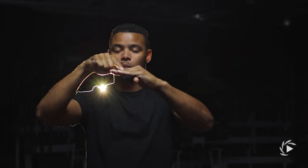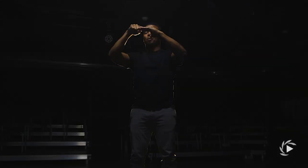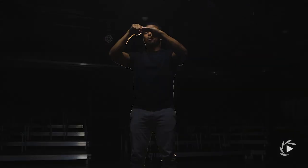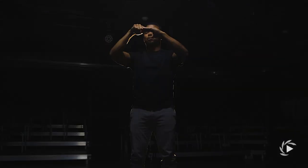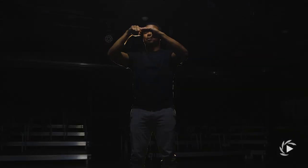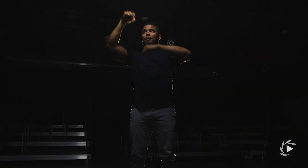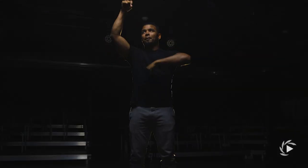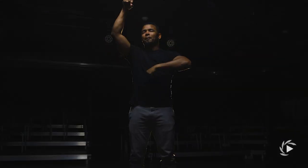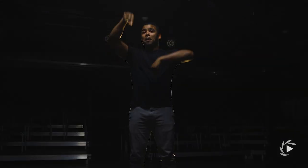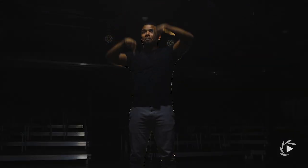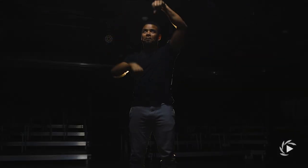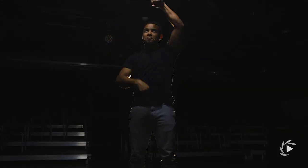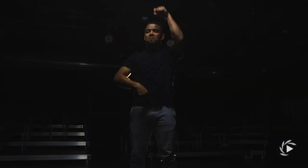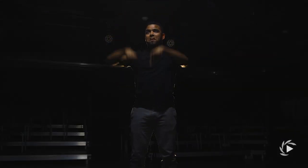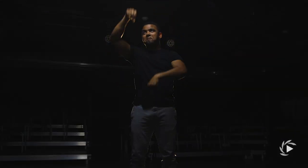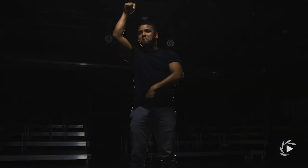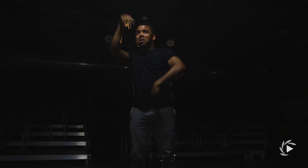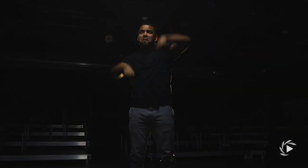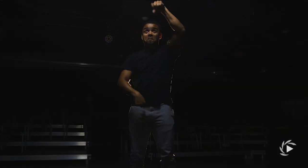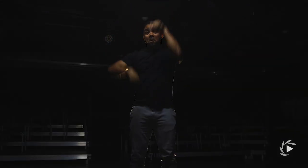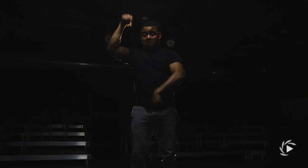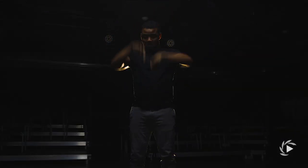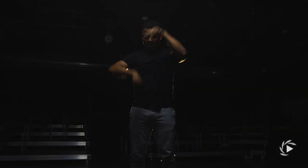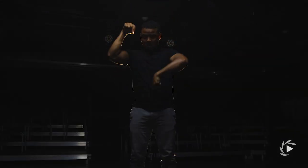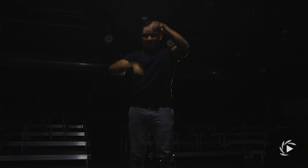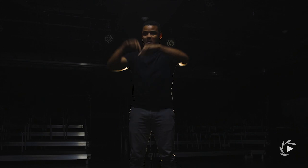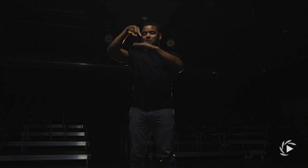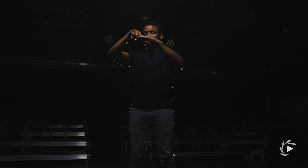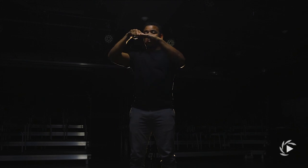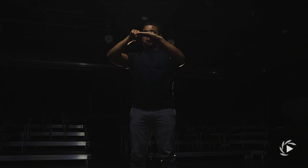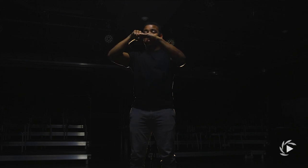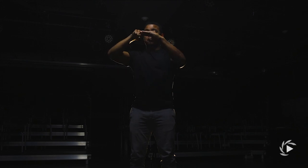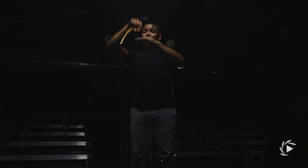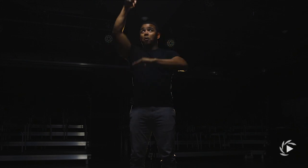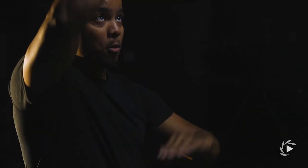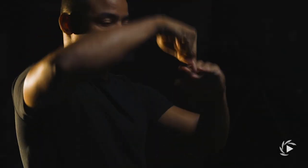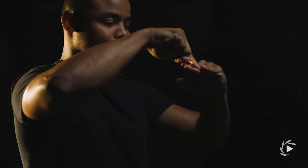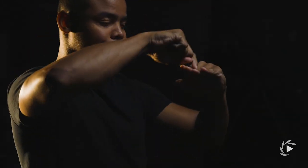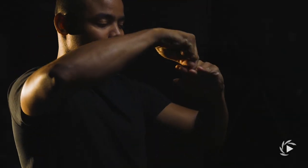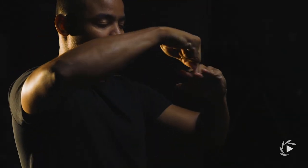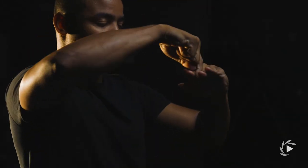One of my good friends there was on stage and I was so fascinated by it.